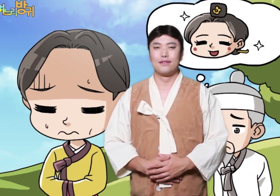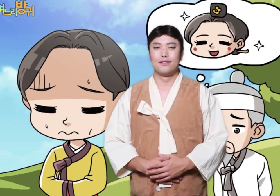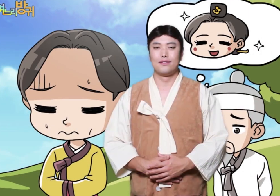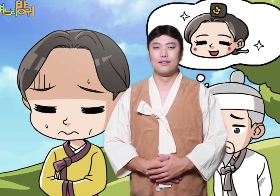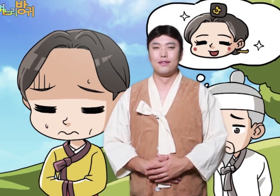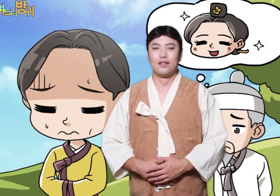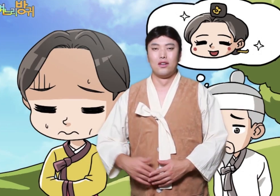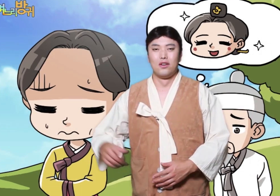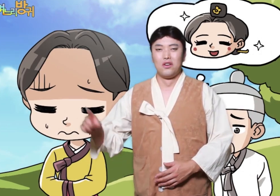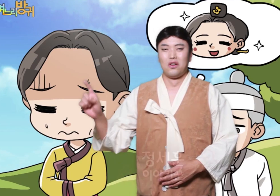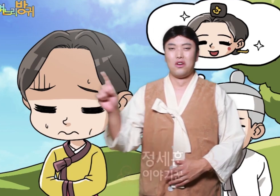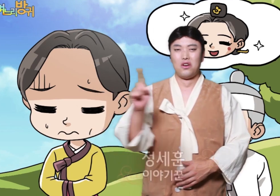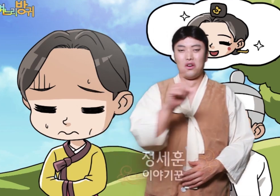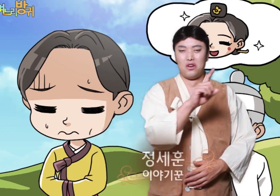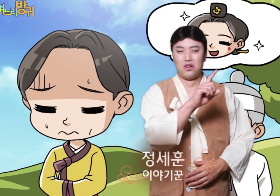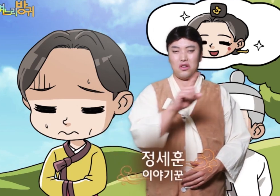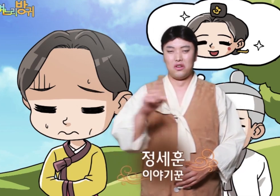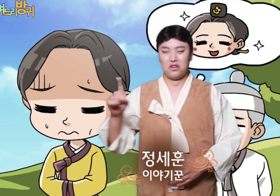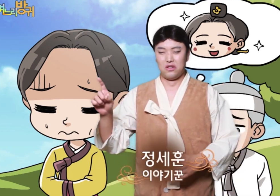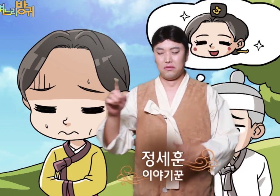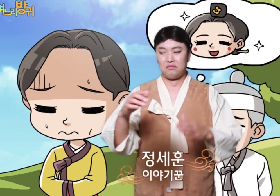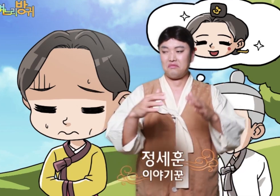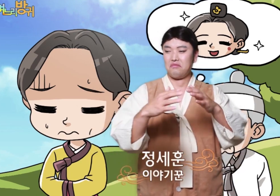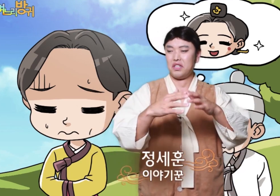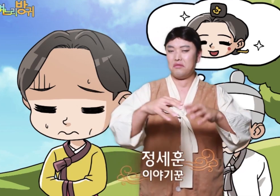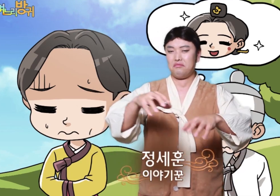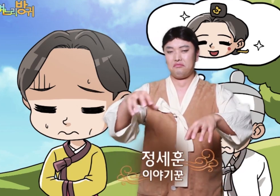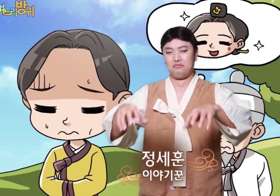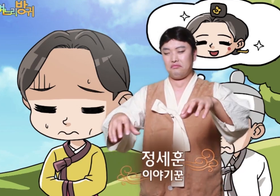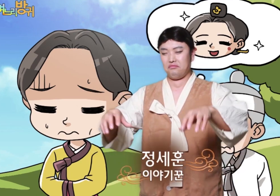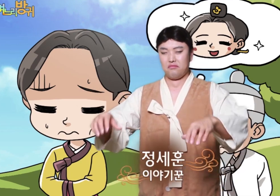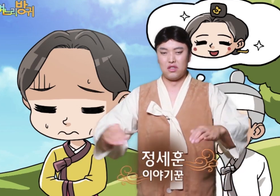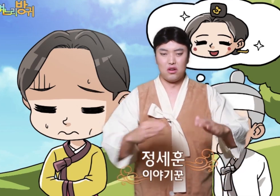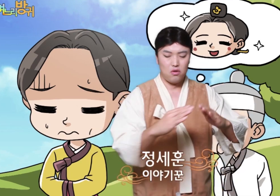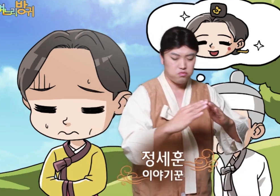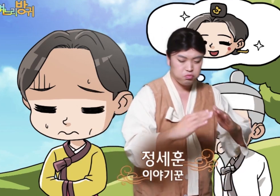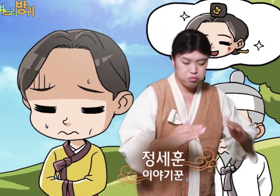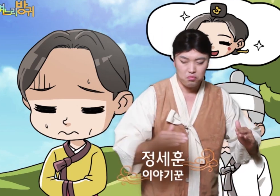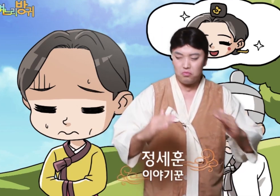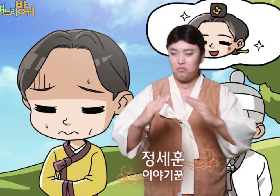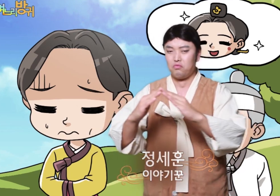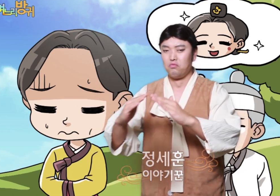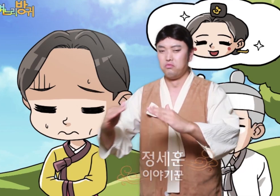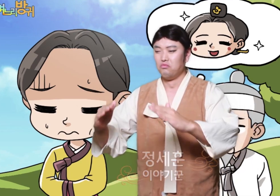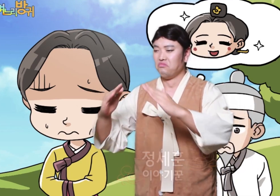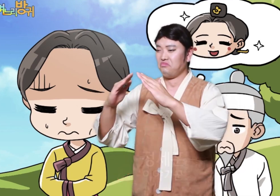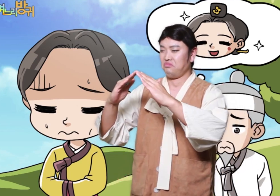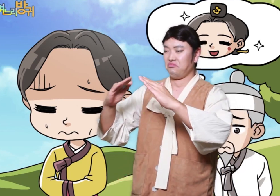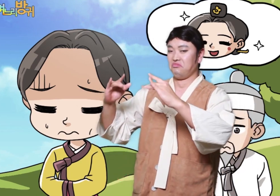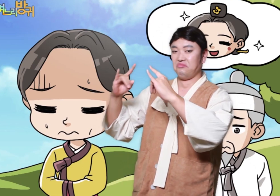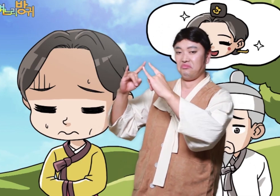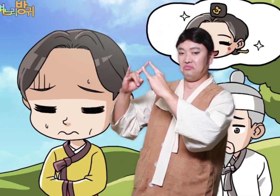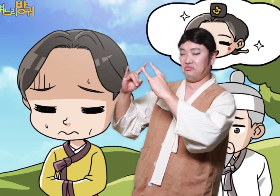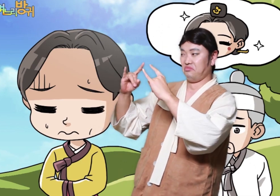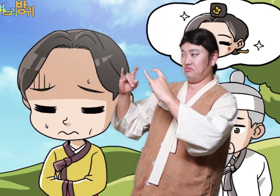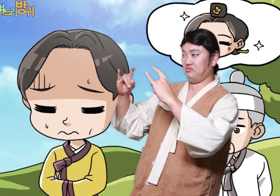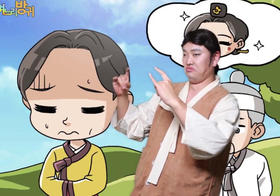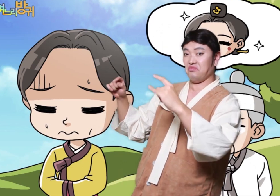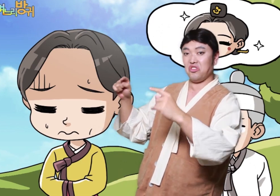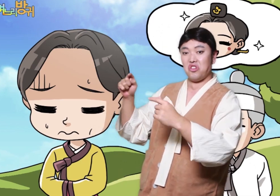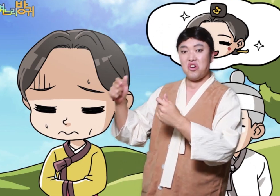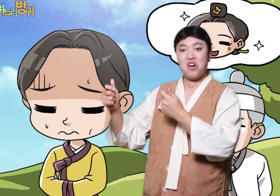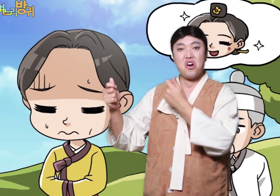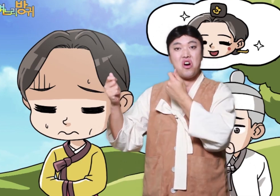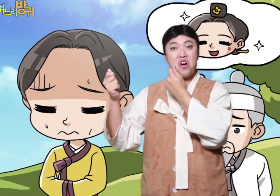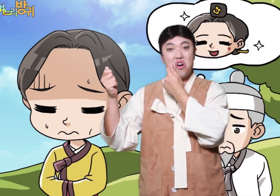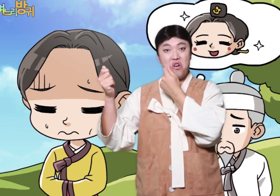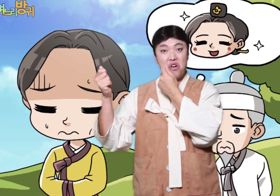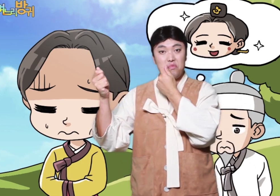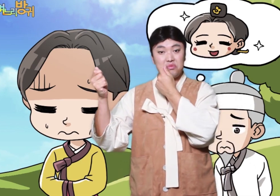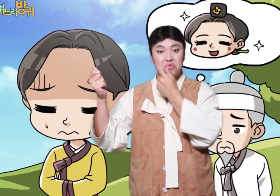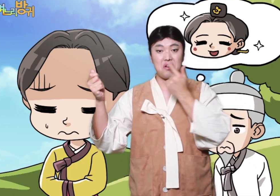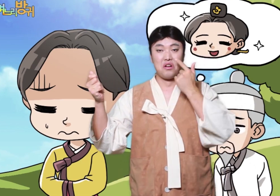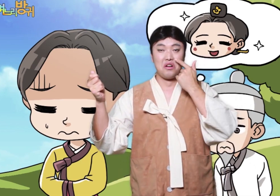There was a father, mother and son living in a village rich house.